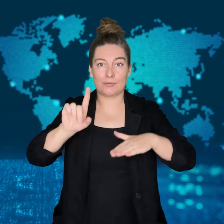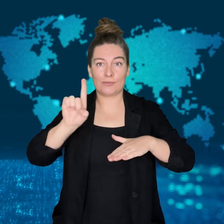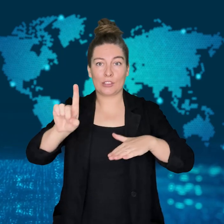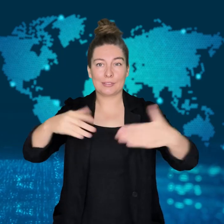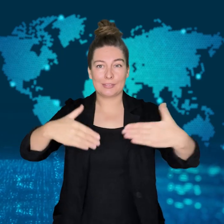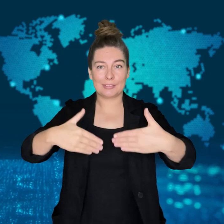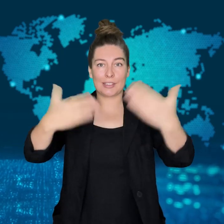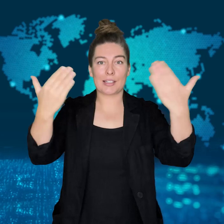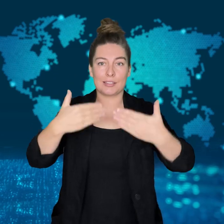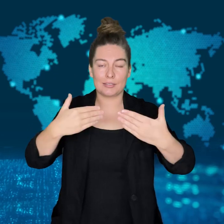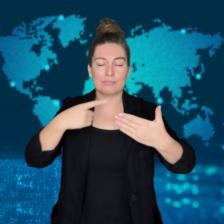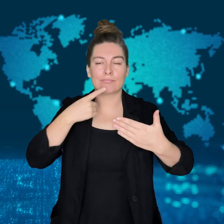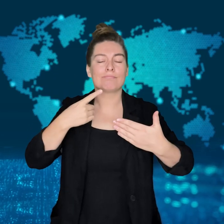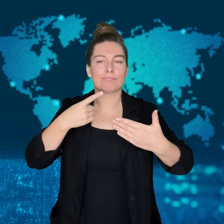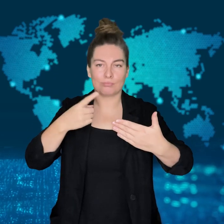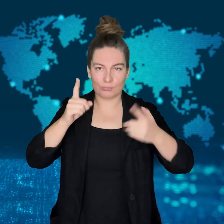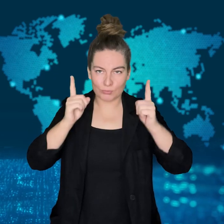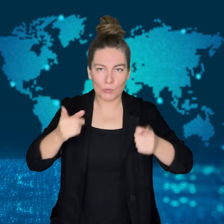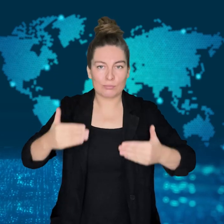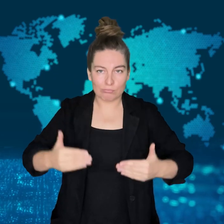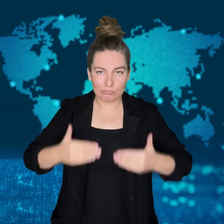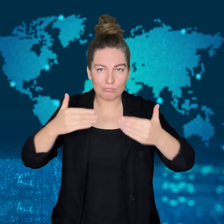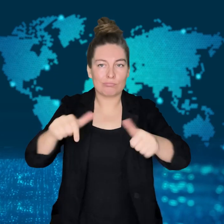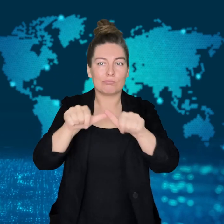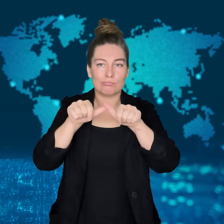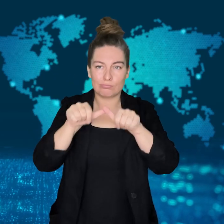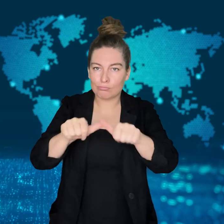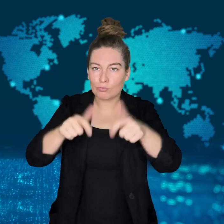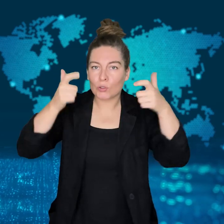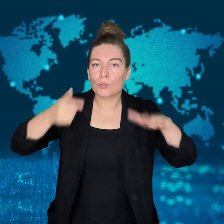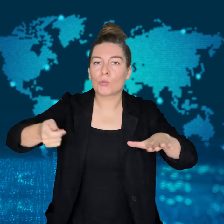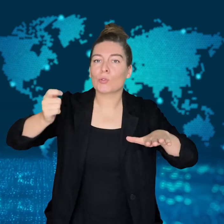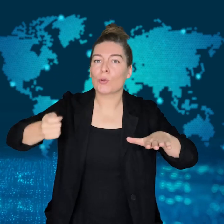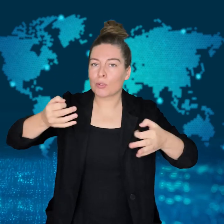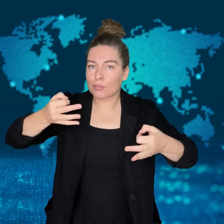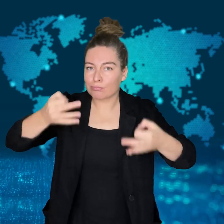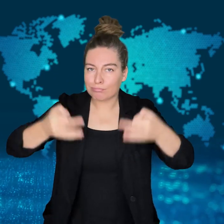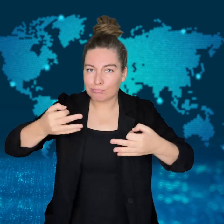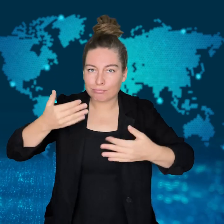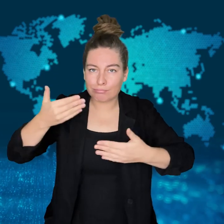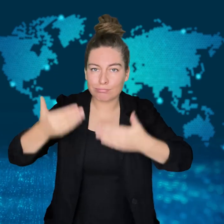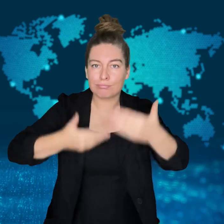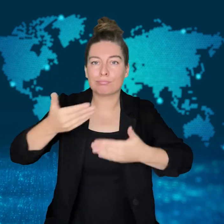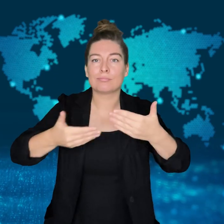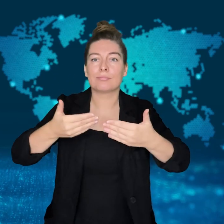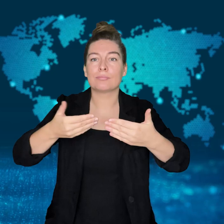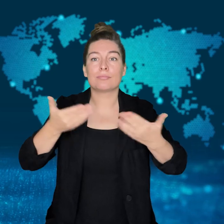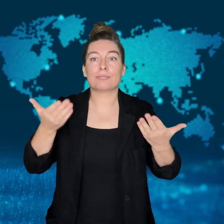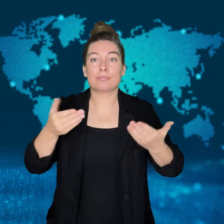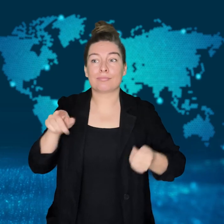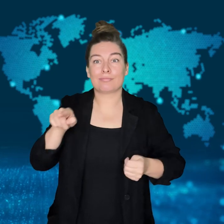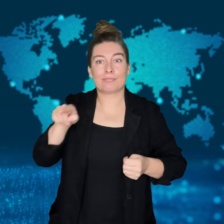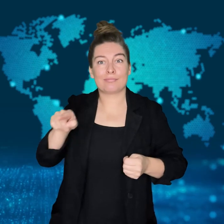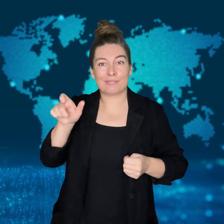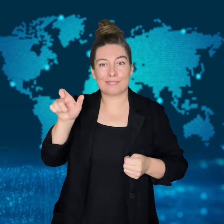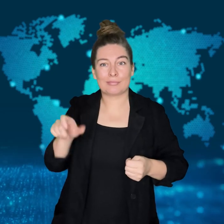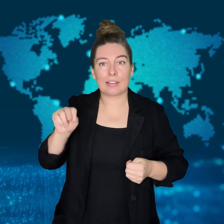Since Israel's Minister of Justice, Yaris Levin, ended the state of emergency